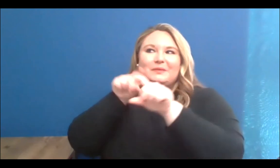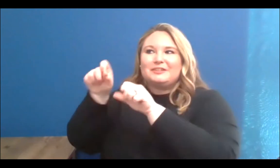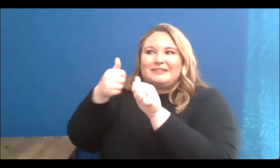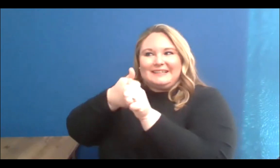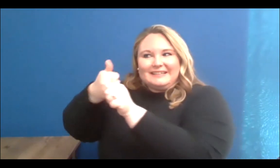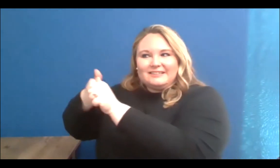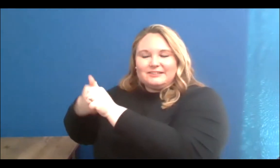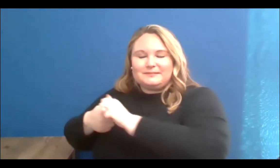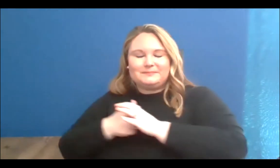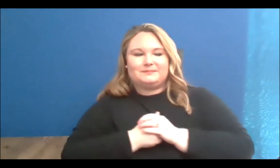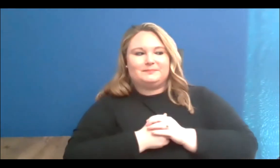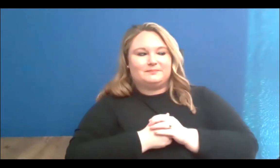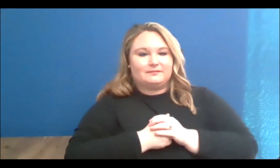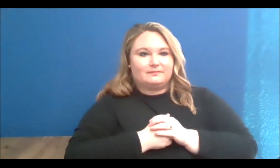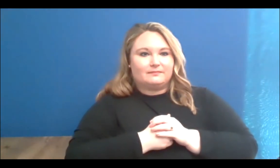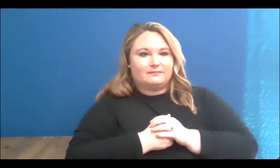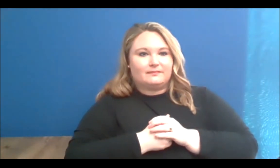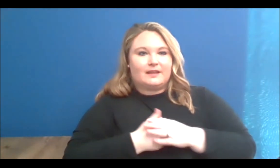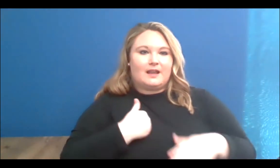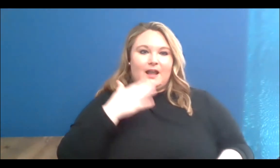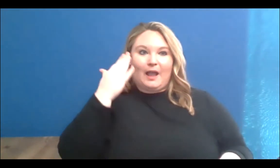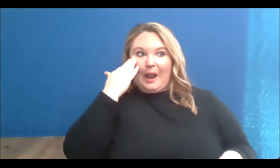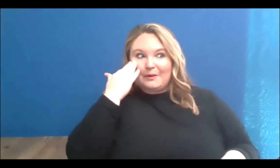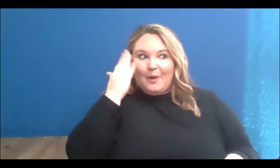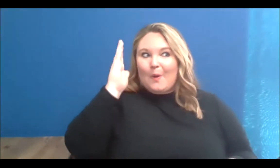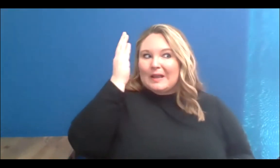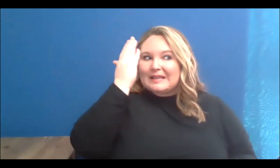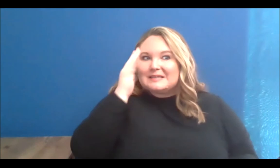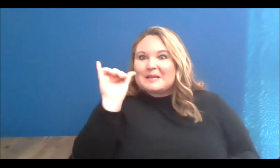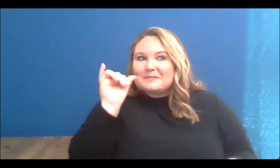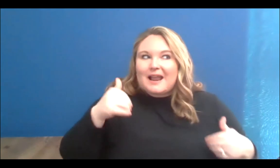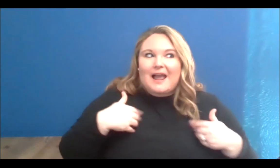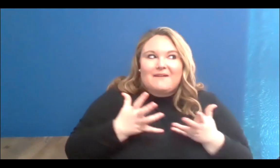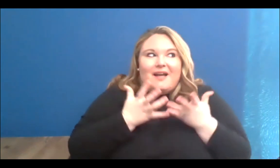I know that it's sounding as I have a big amount of questions, but trust me, the